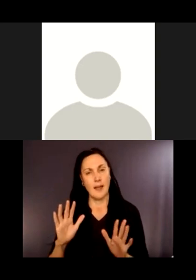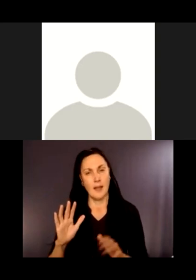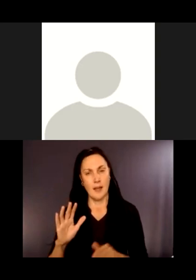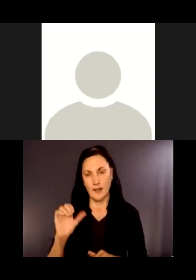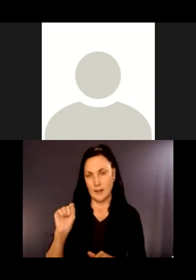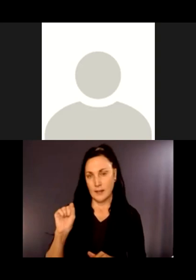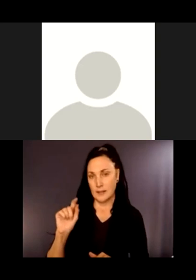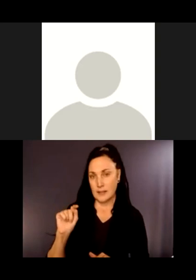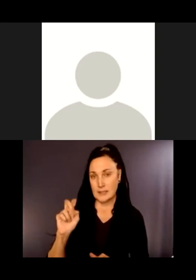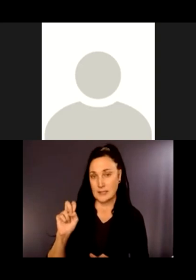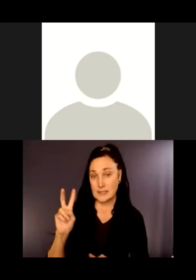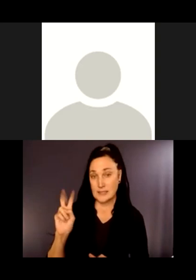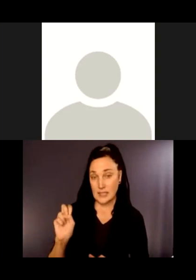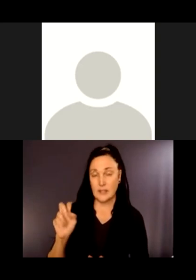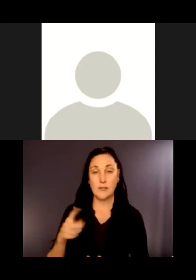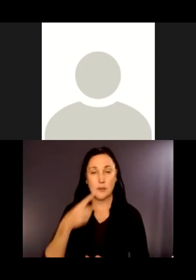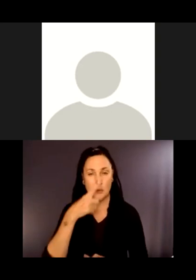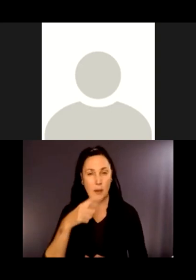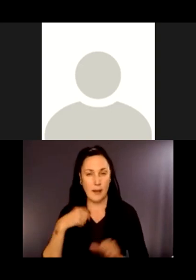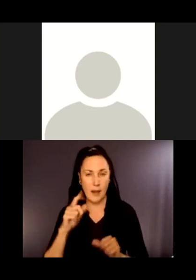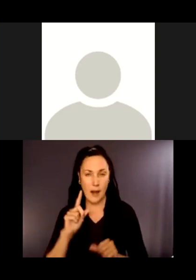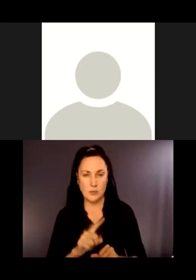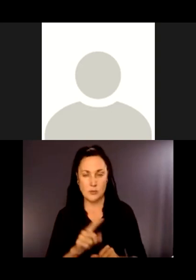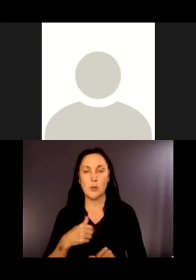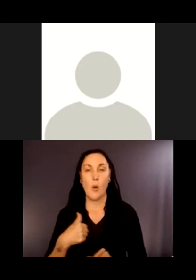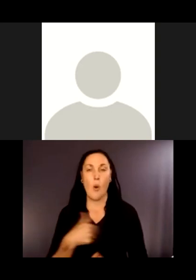Can I ask you, we came up with a whole pile of ideas.